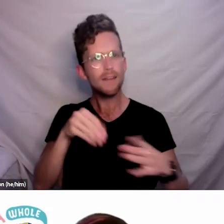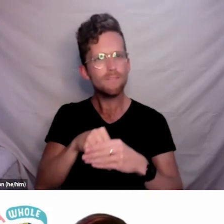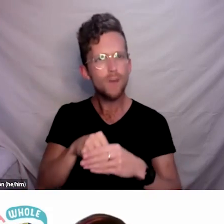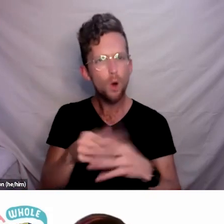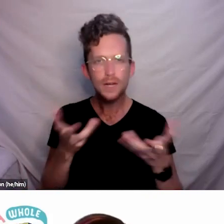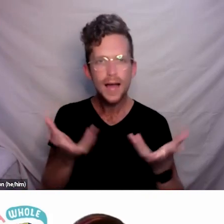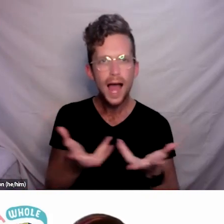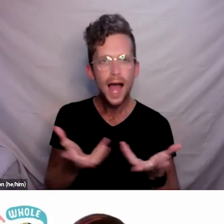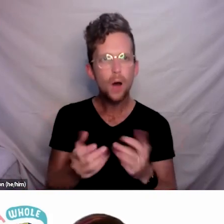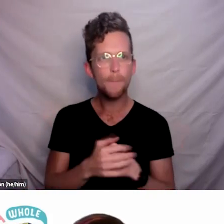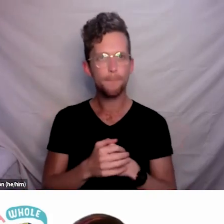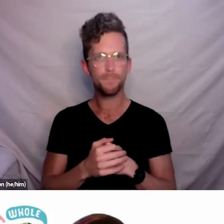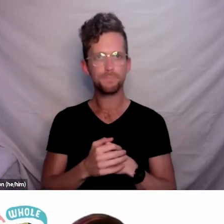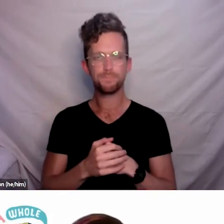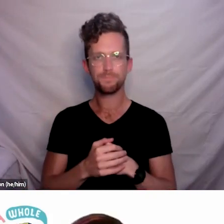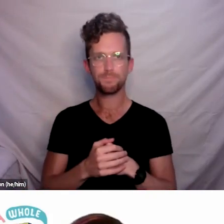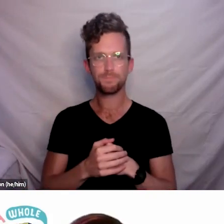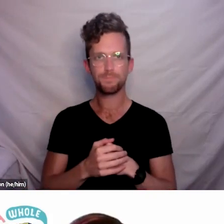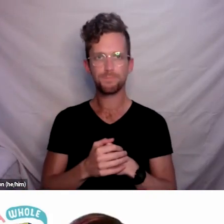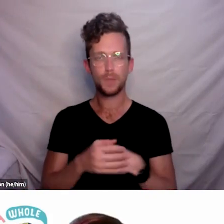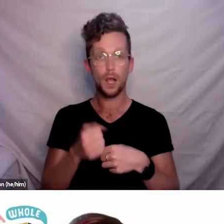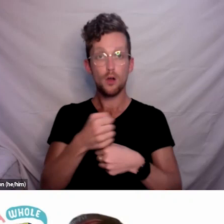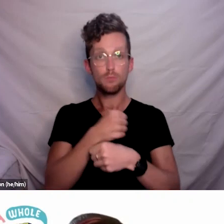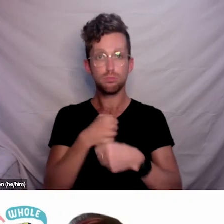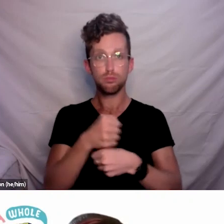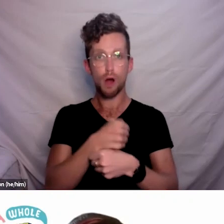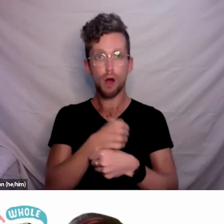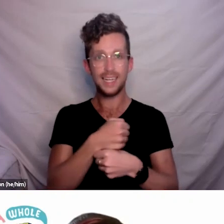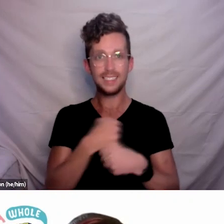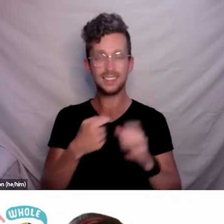Kia ora Prudence Brian speaking. So I’ll answer this question and it really builds on